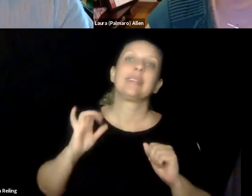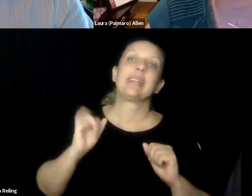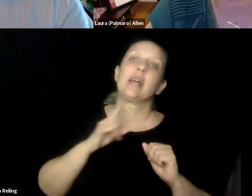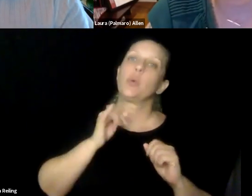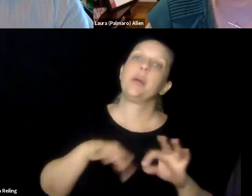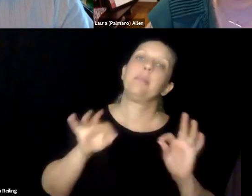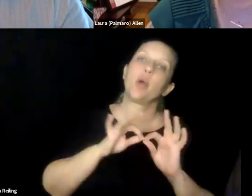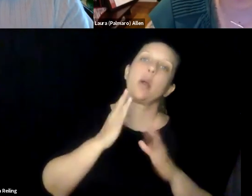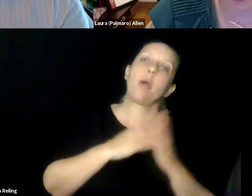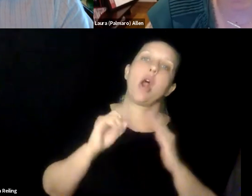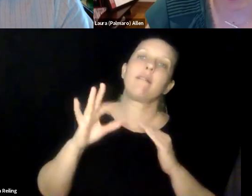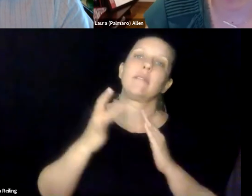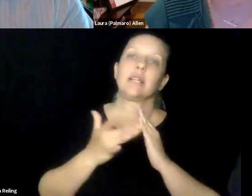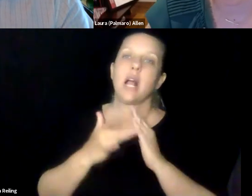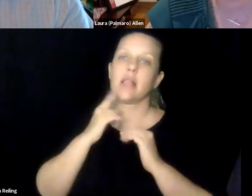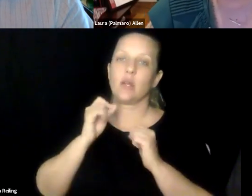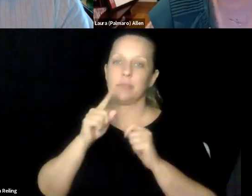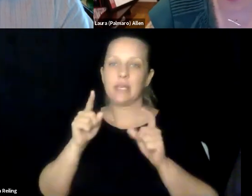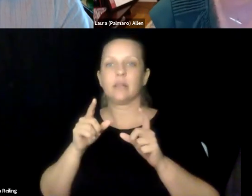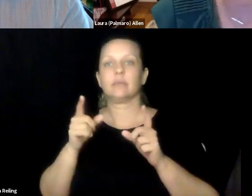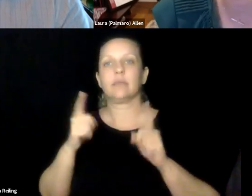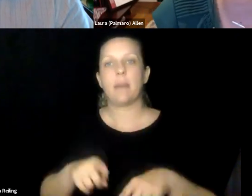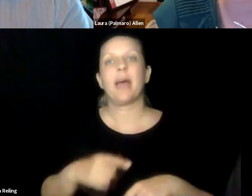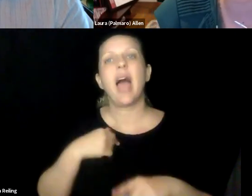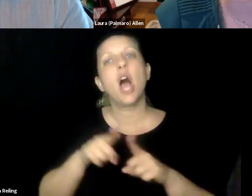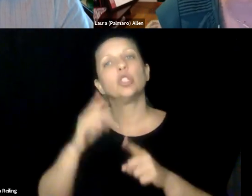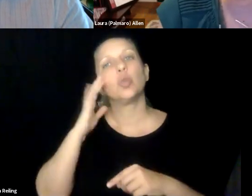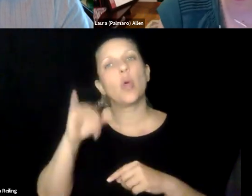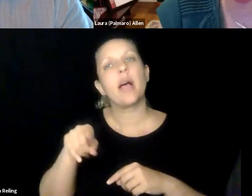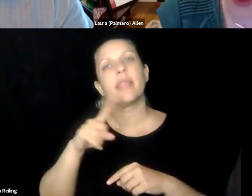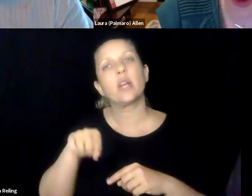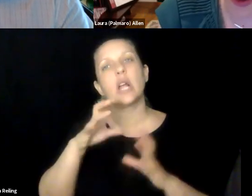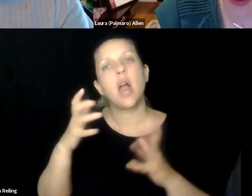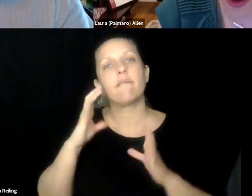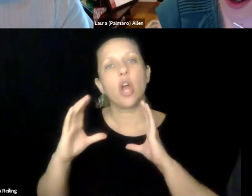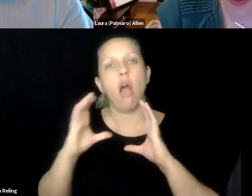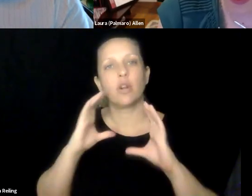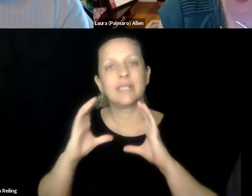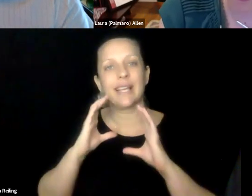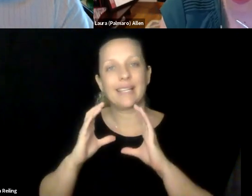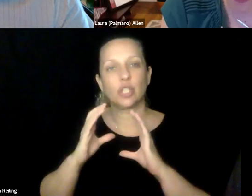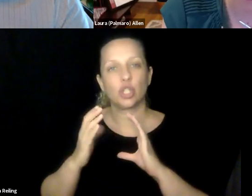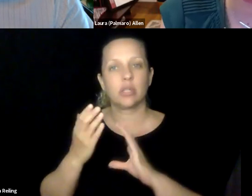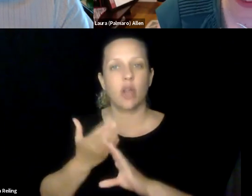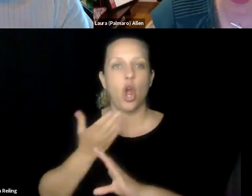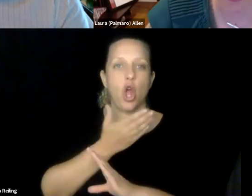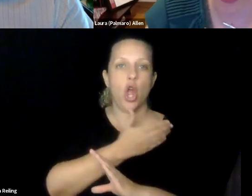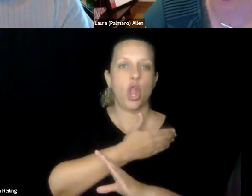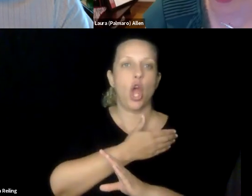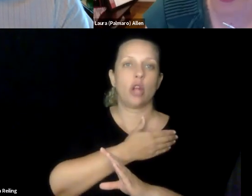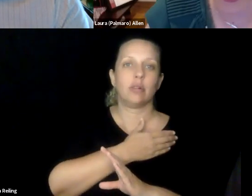back to the captions is really important. So I think that's an important part of technology that's being